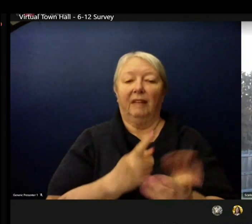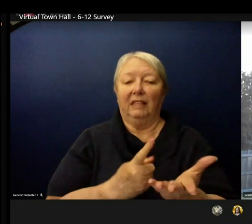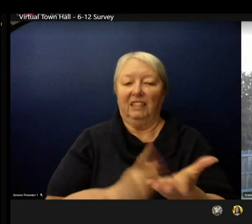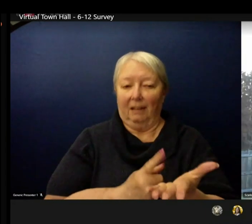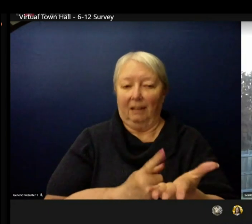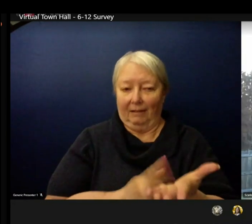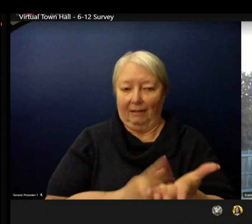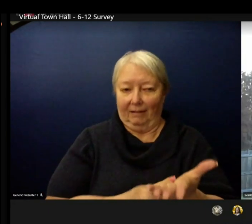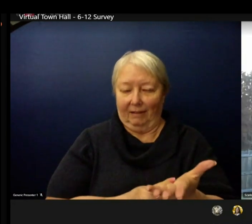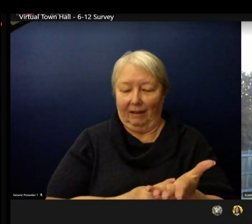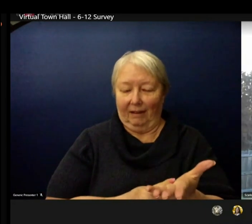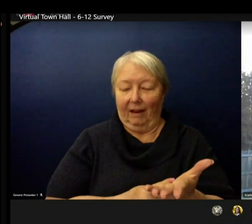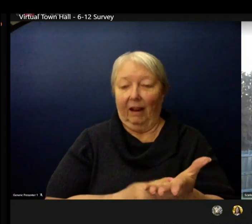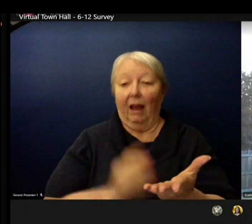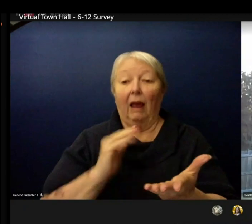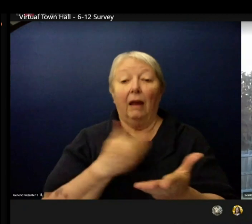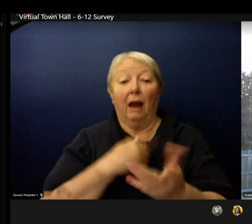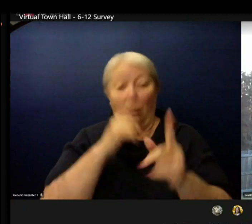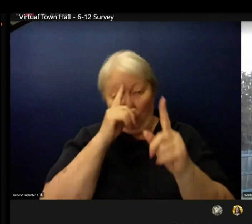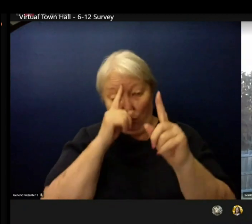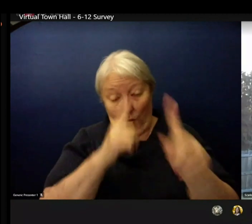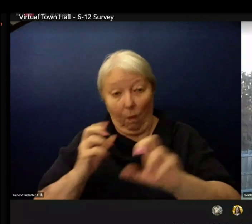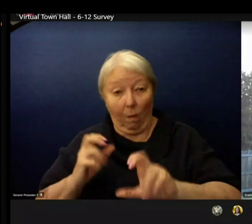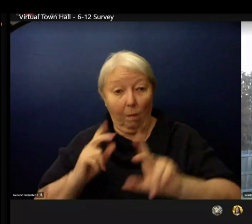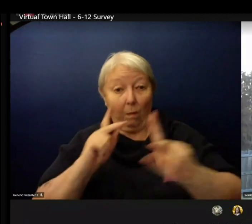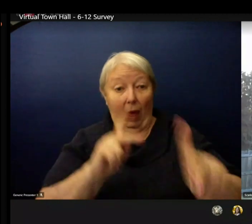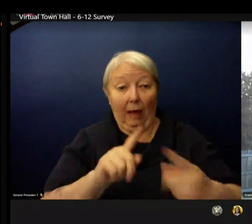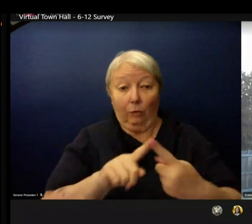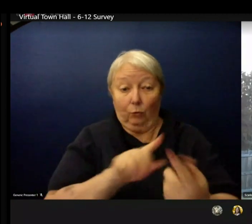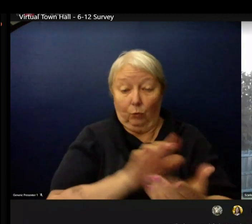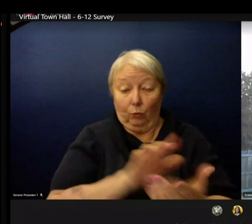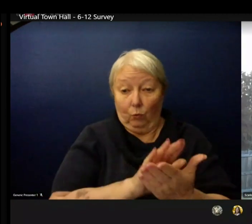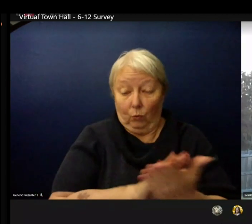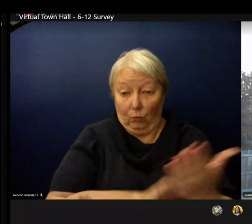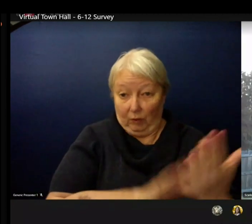instruction our north style our north star value is racial equity.